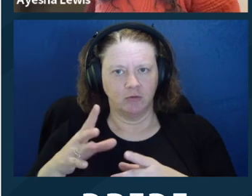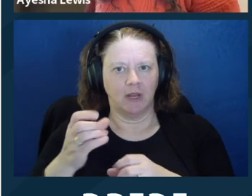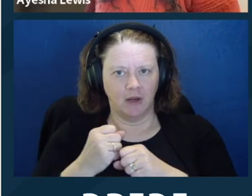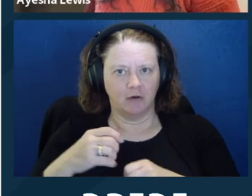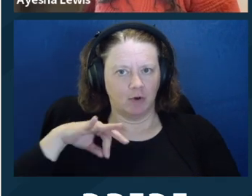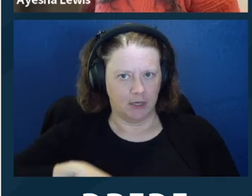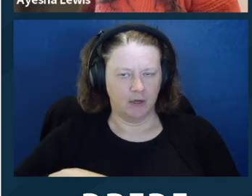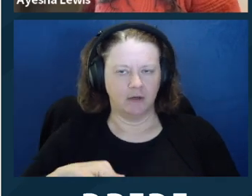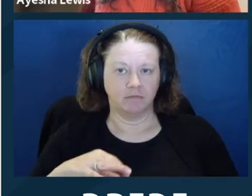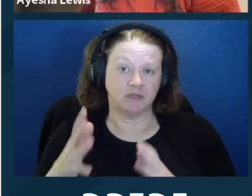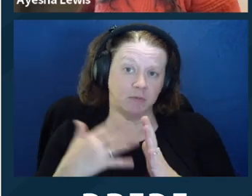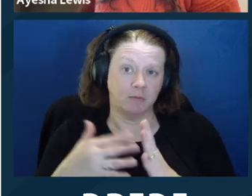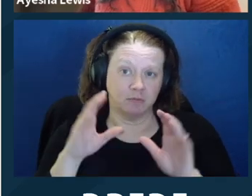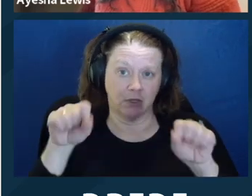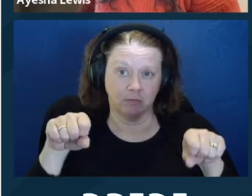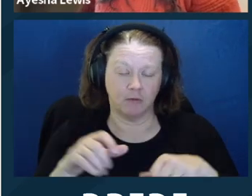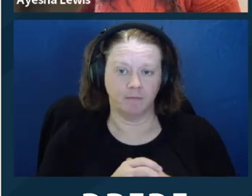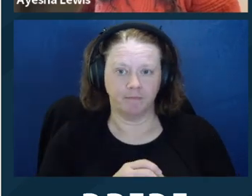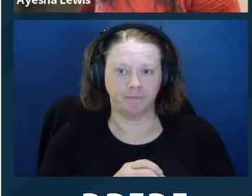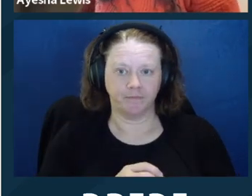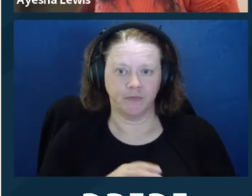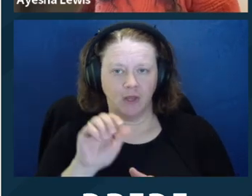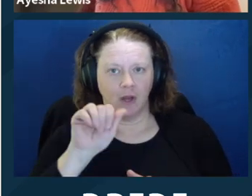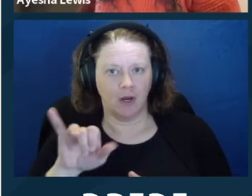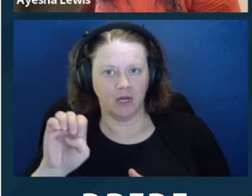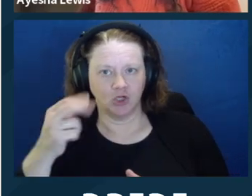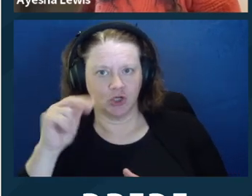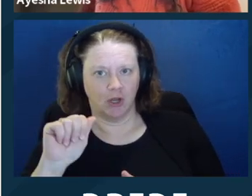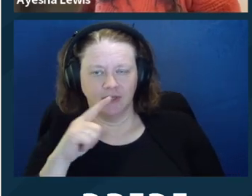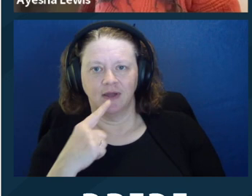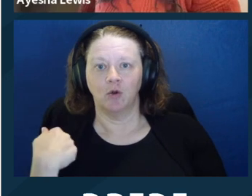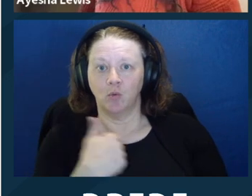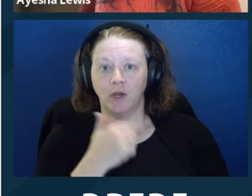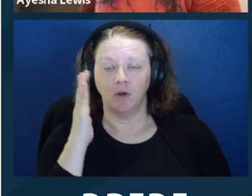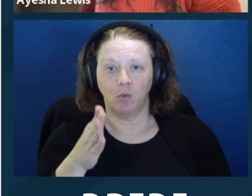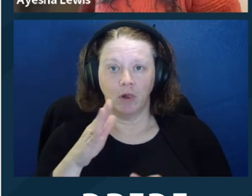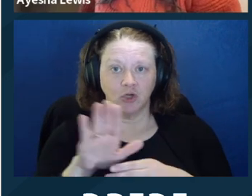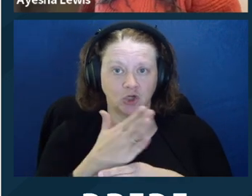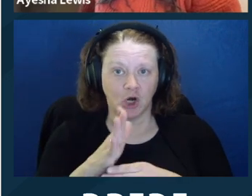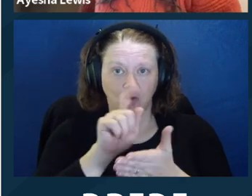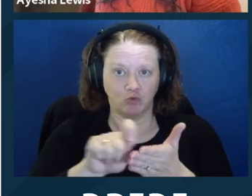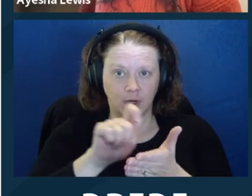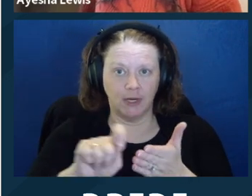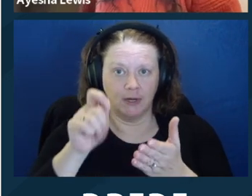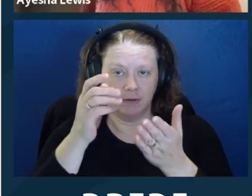written materials, which is a component of several states' requirements.